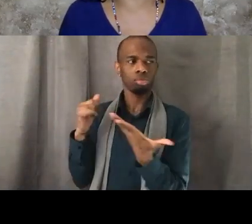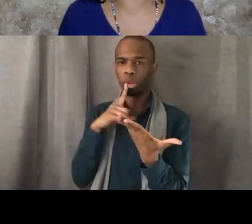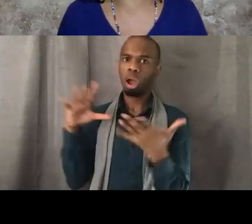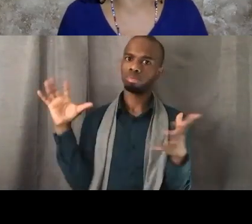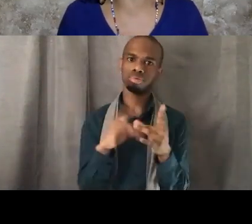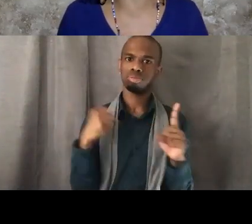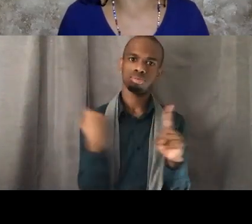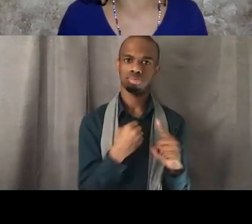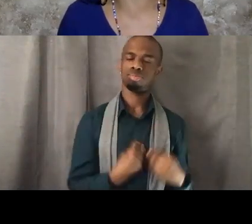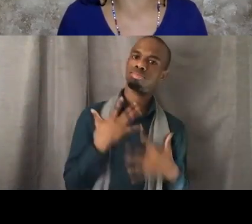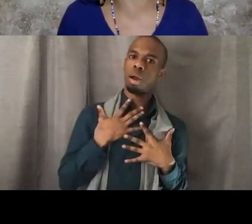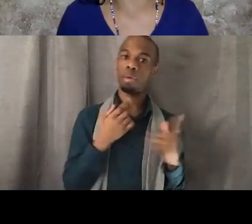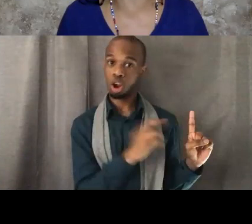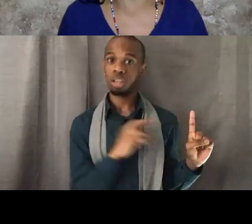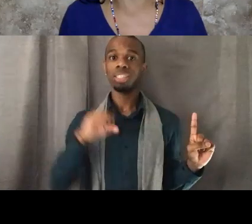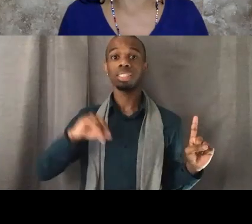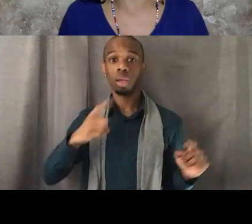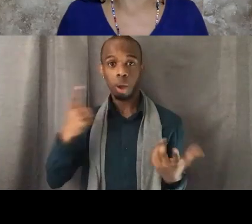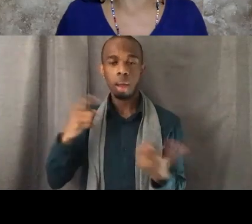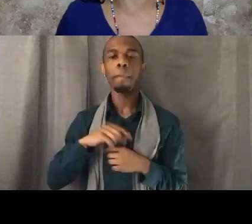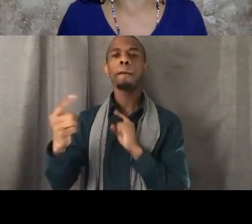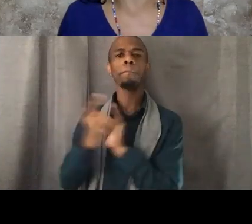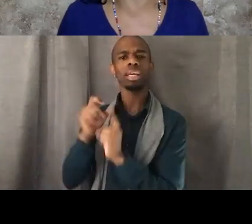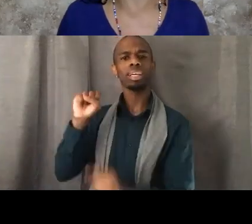"Meet at St. Elmo Village at 9:00 PM" is what the text read.